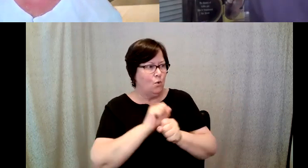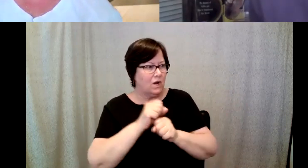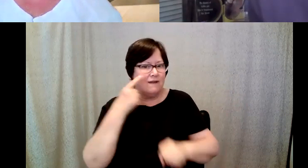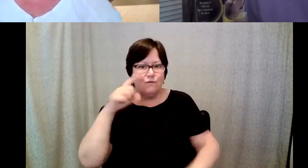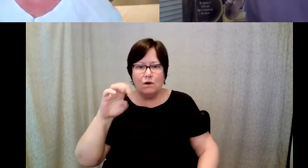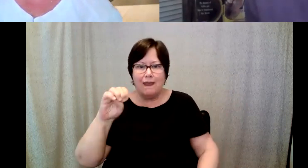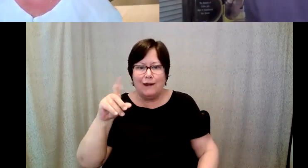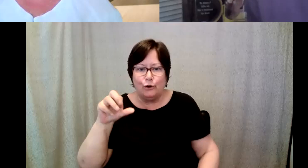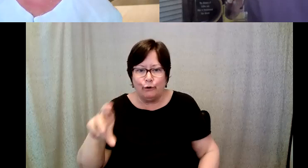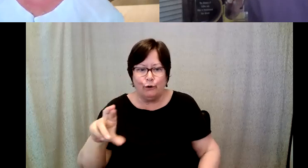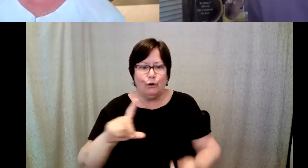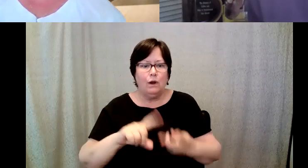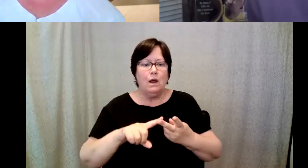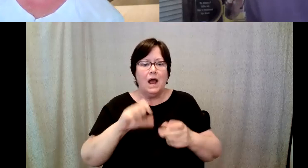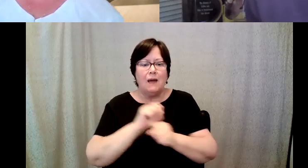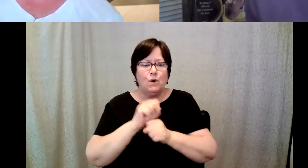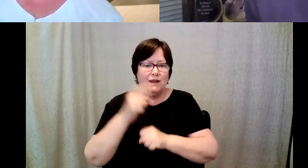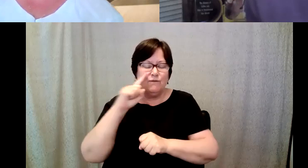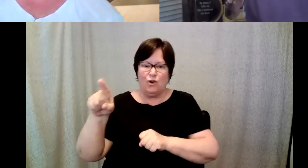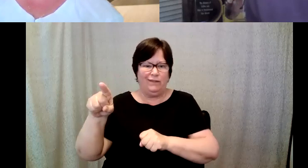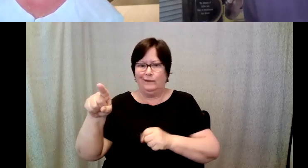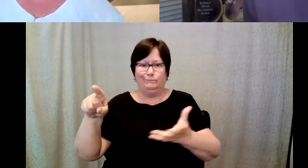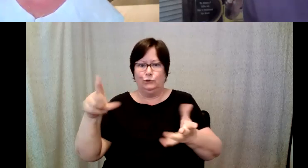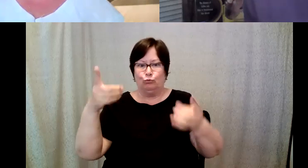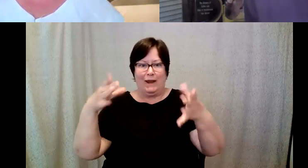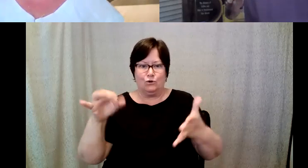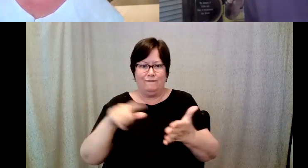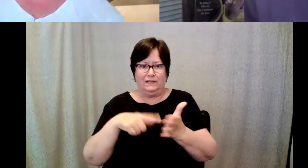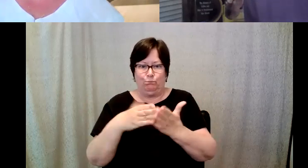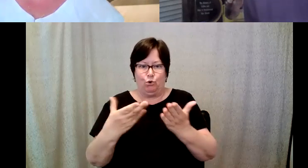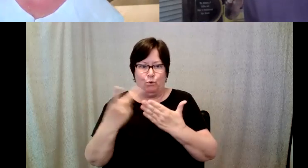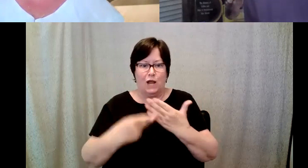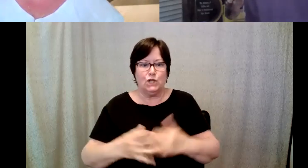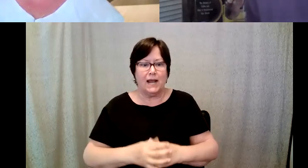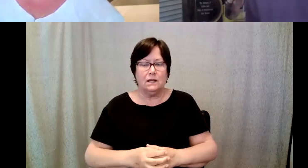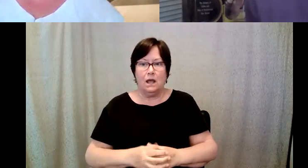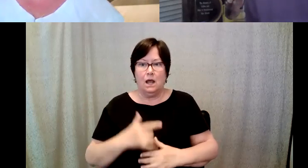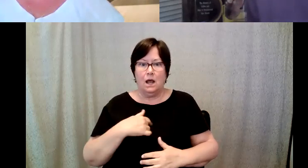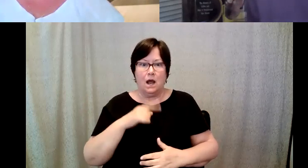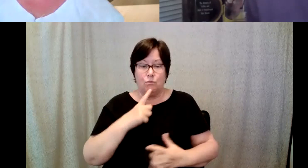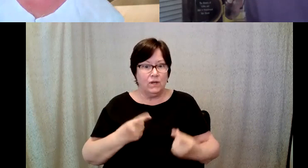D. Major Cohen: director of this project, and I was, I was really struggling because